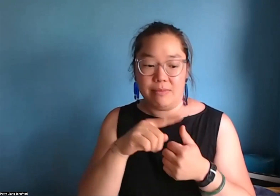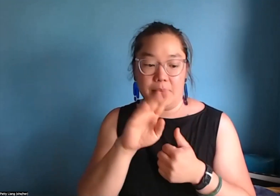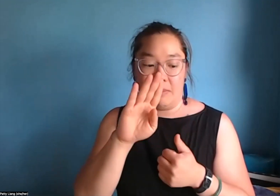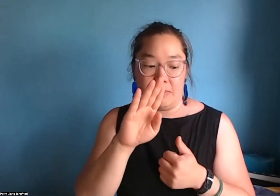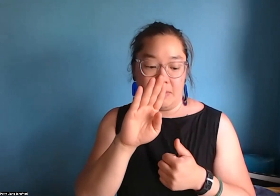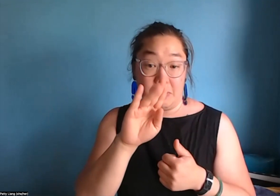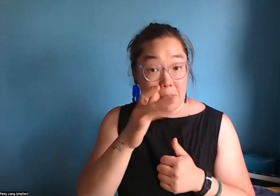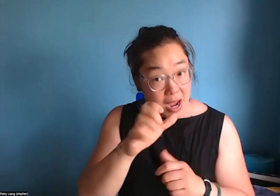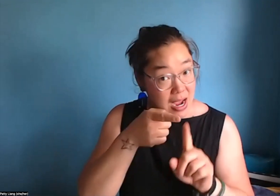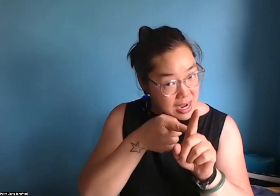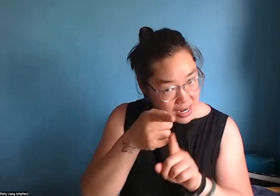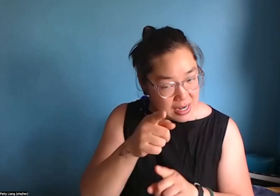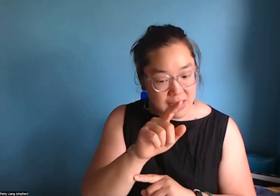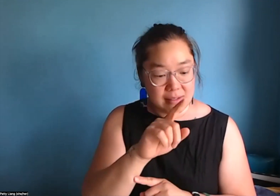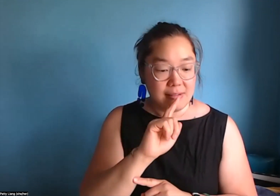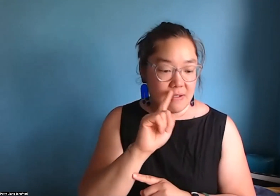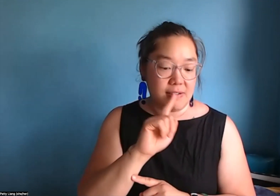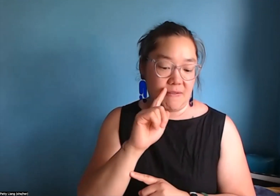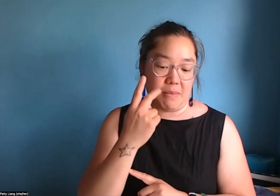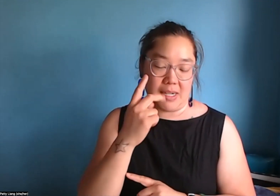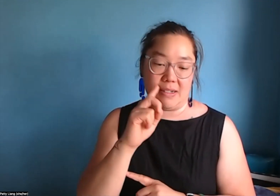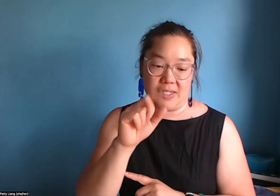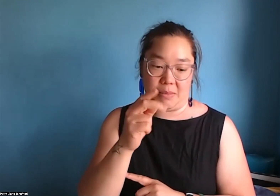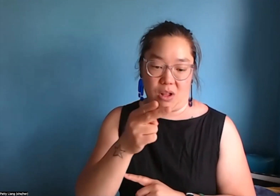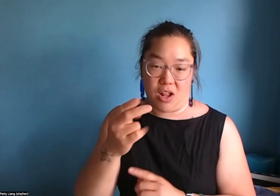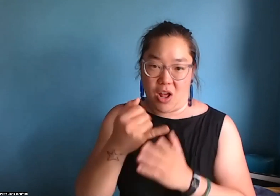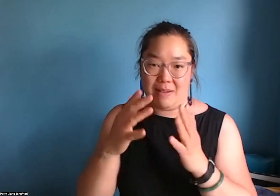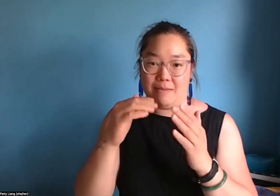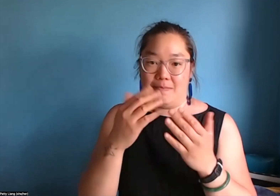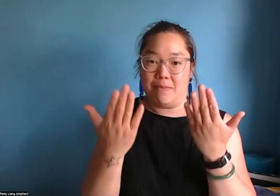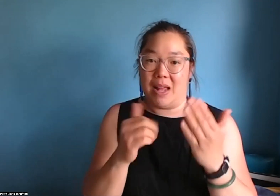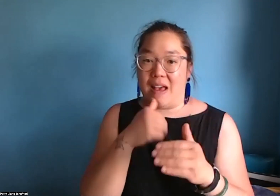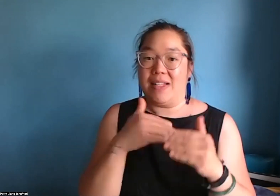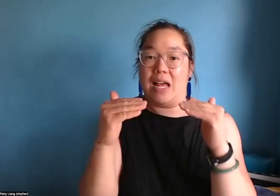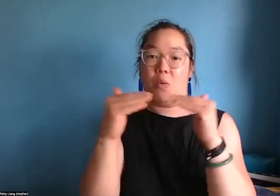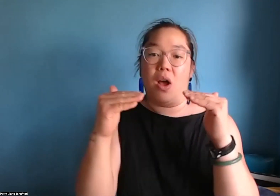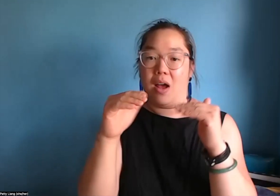There were a lot of artists out there, BIPOC artists who are Deaf, Deaf disabled, Deafblind,